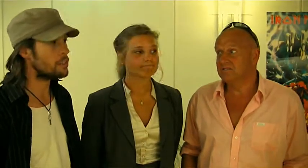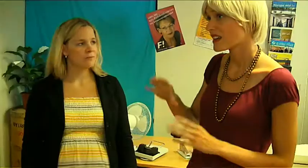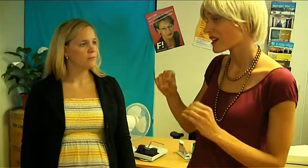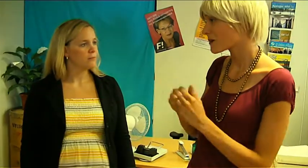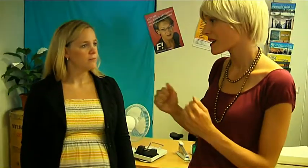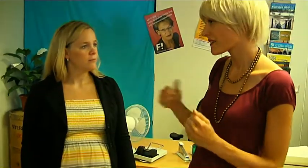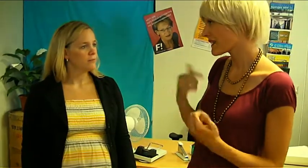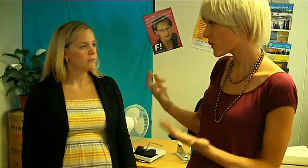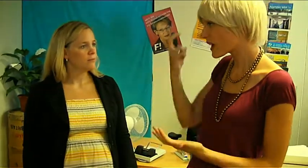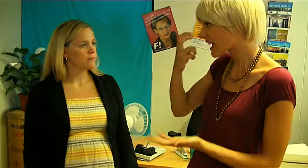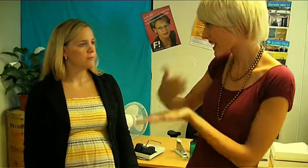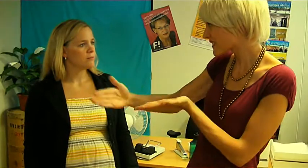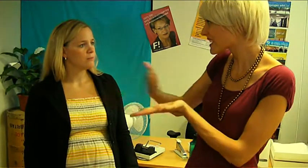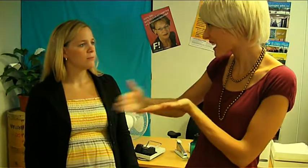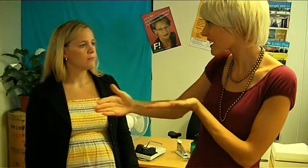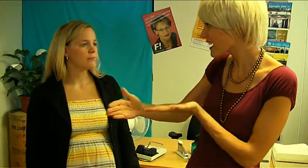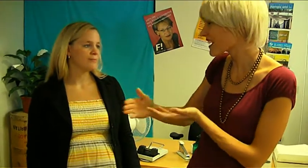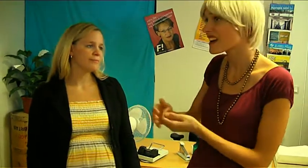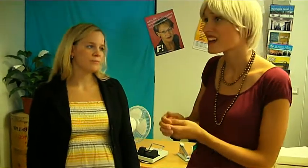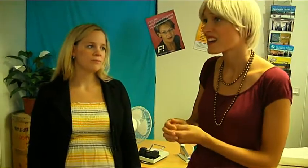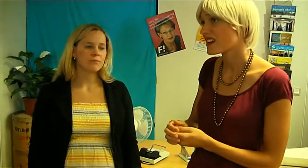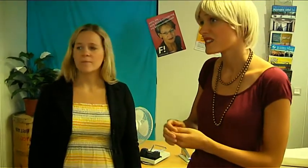Yeah then we gotta look on.